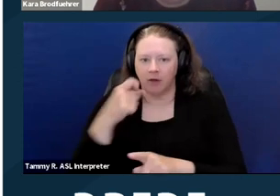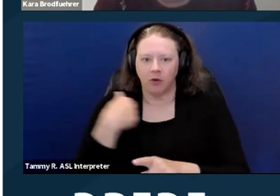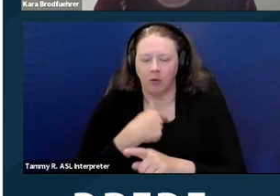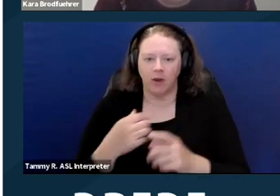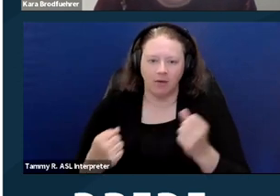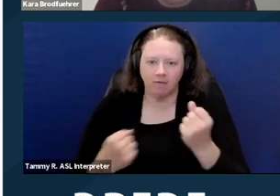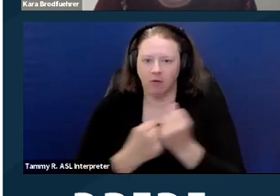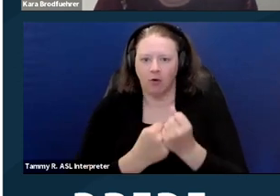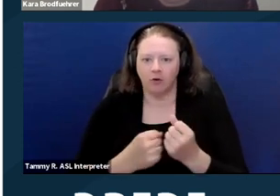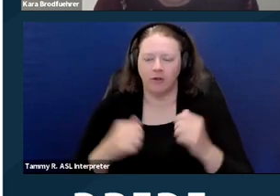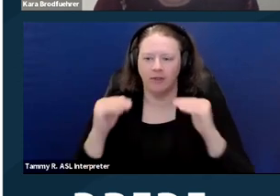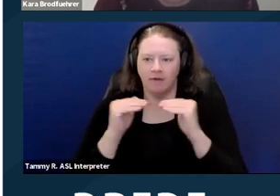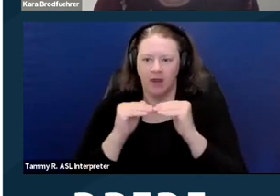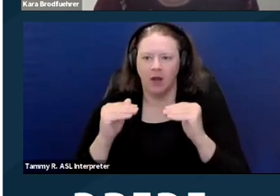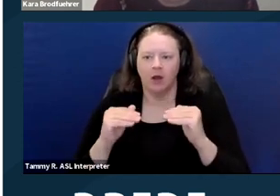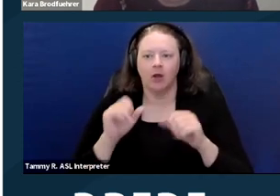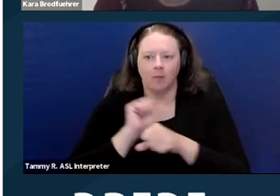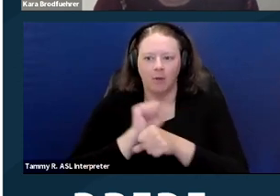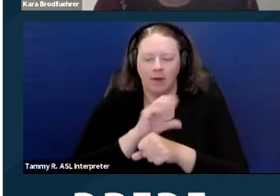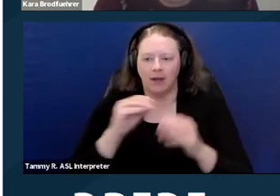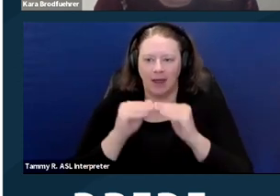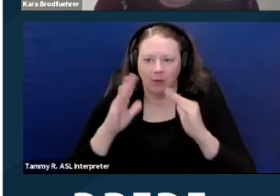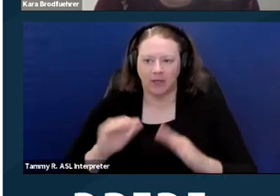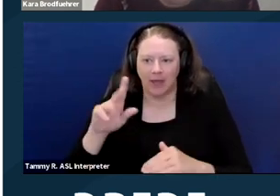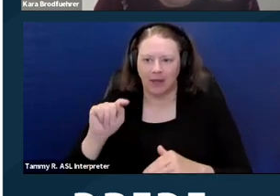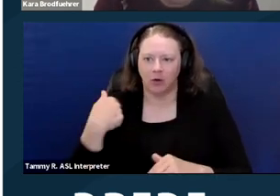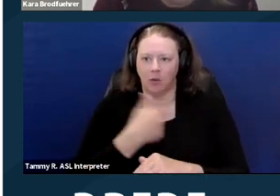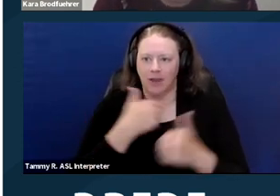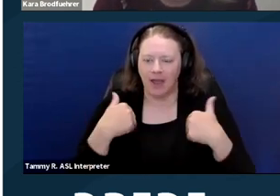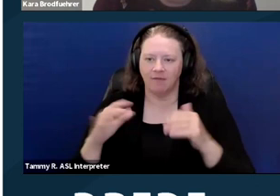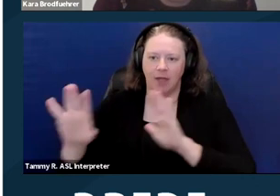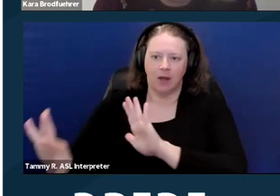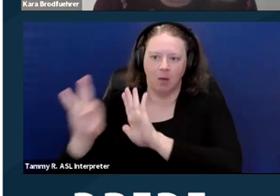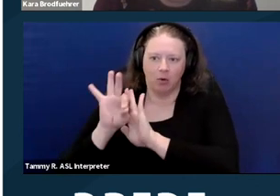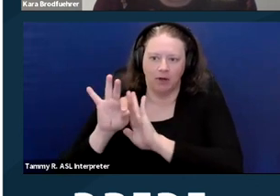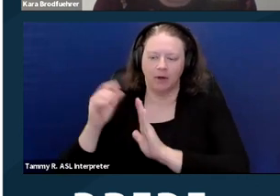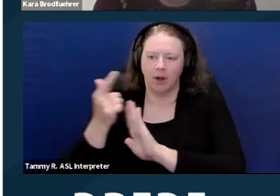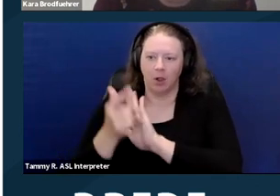we actually have an appointed counsel that makes regulations.